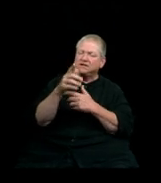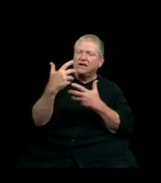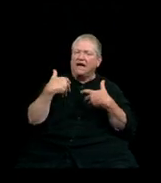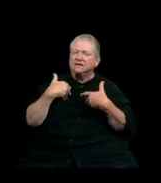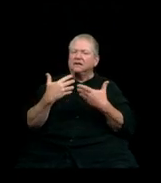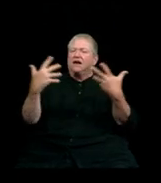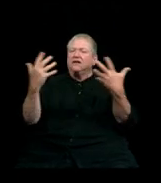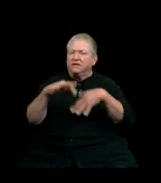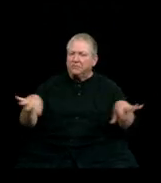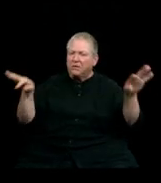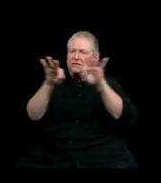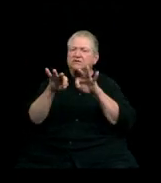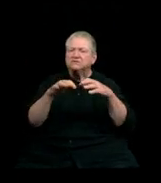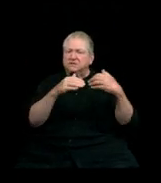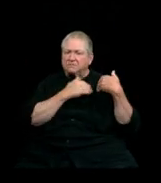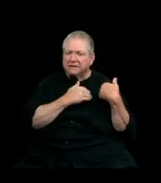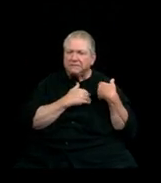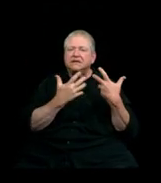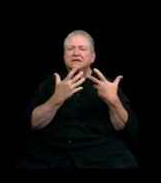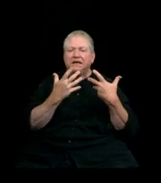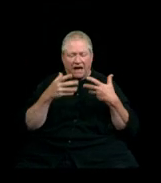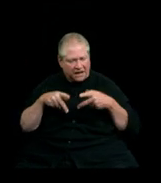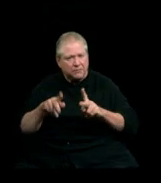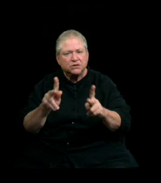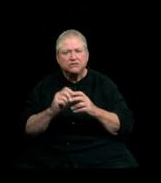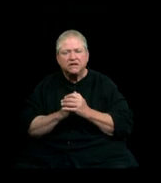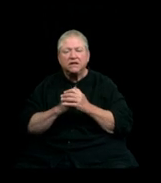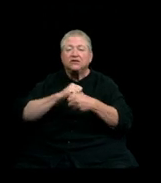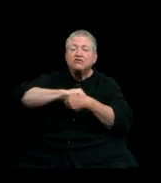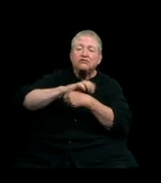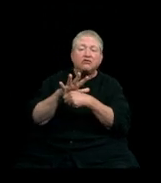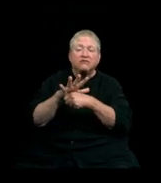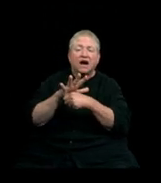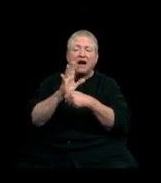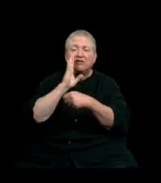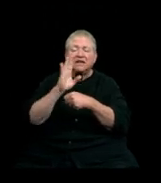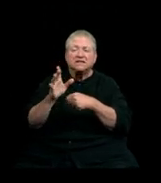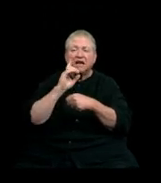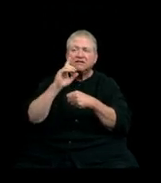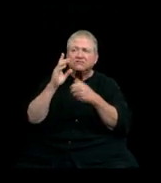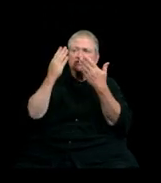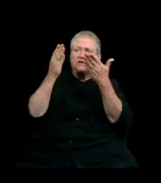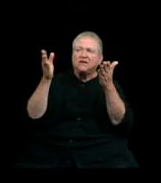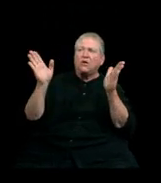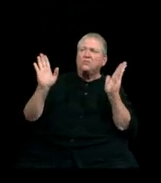responsibility, and yes, opportunity. The Coronavirus pandemic has pulled a curtain back on things we could not –